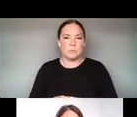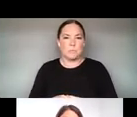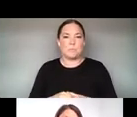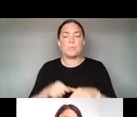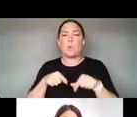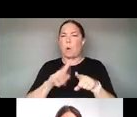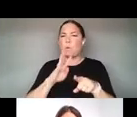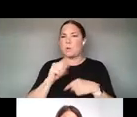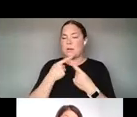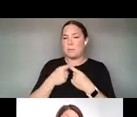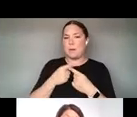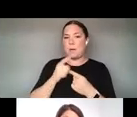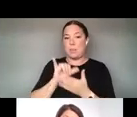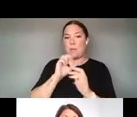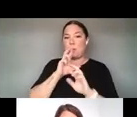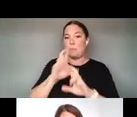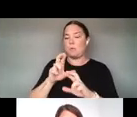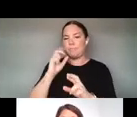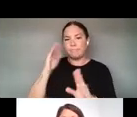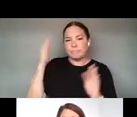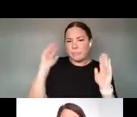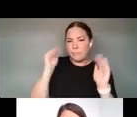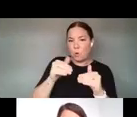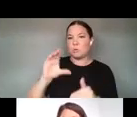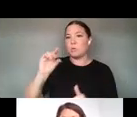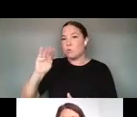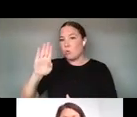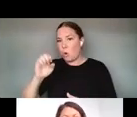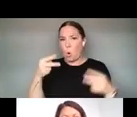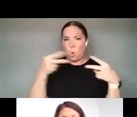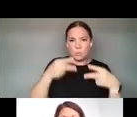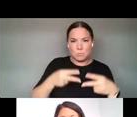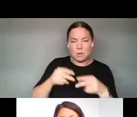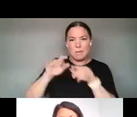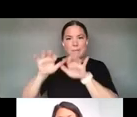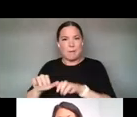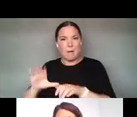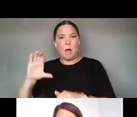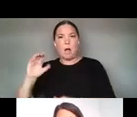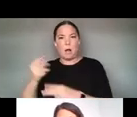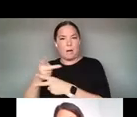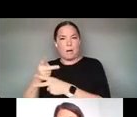IN THIS REPORT ON CODE, COMPUTATION, AND DATA AND HOW THOSE HAVE BECOME ESSENTIAL BUILDING BLOCKS